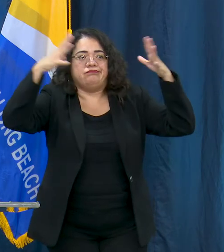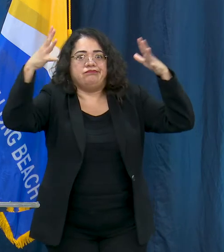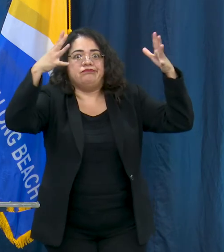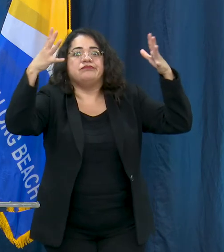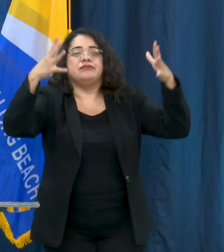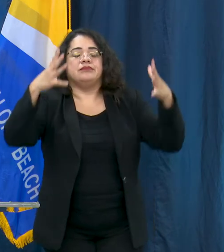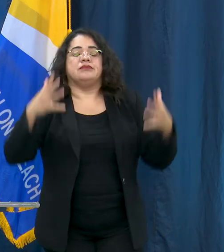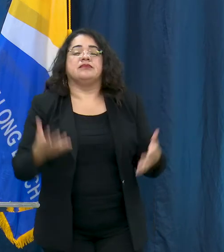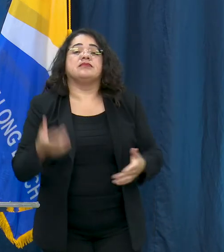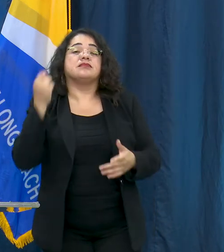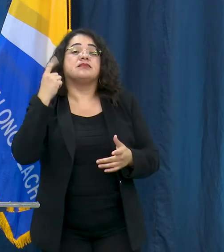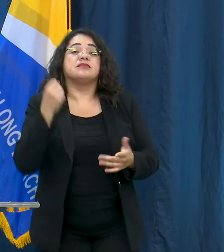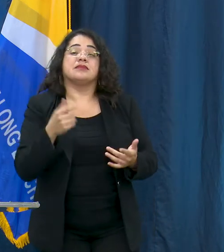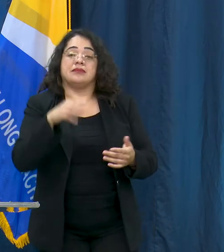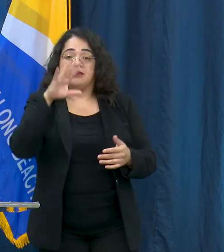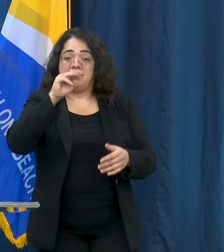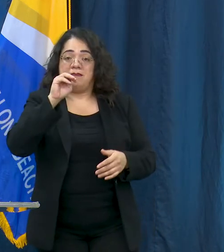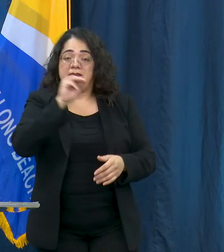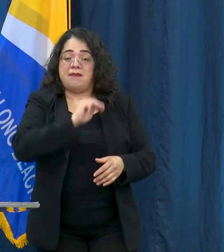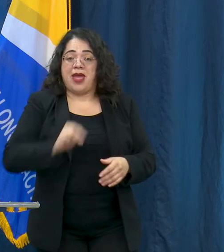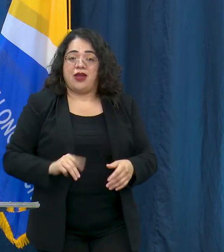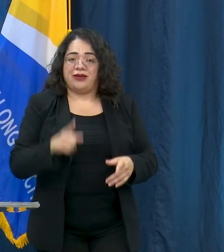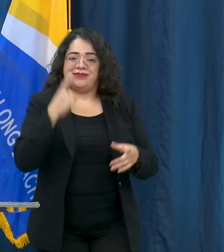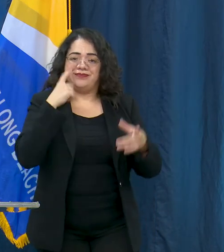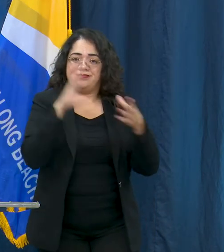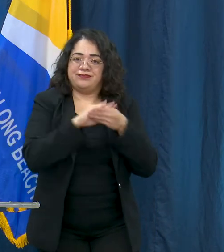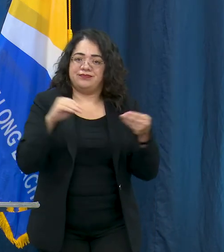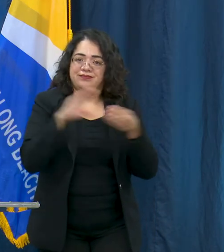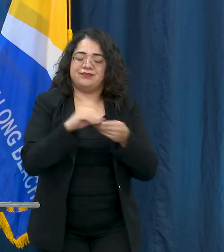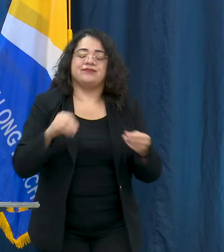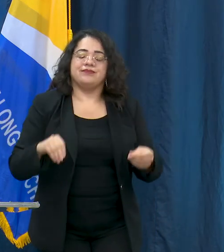gatherings regardless of size consisting of individuals from multiple